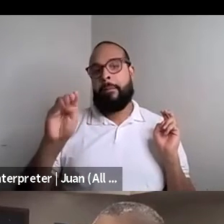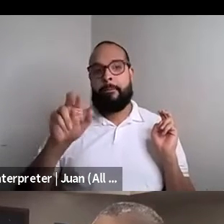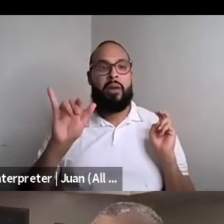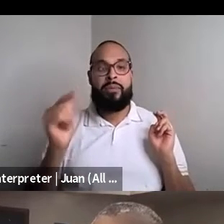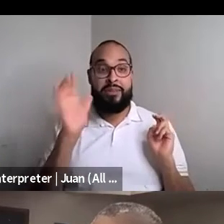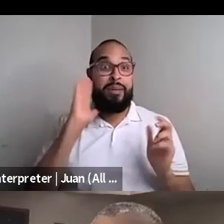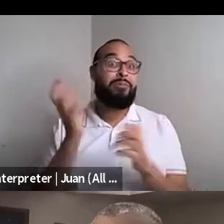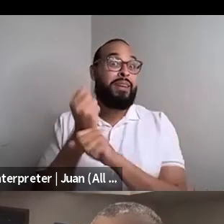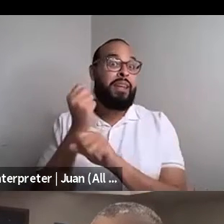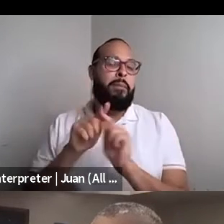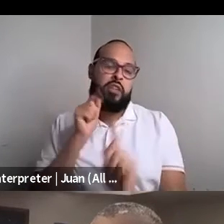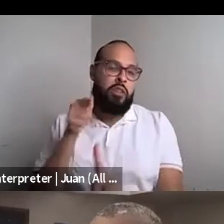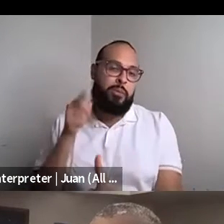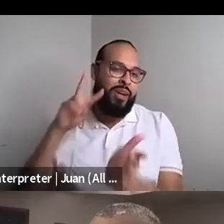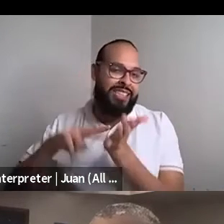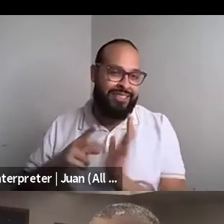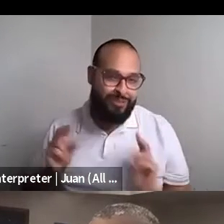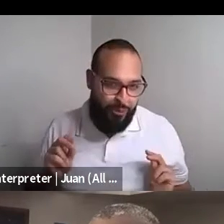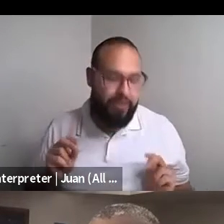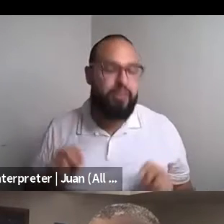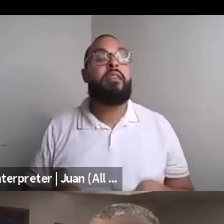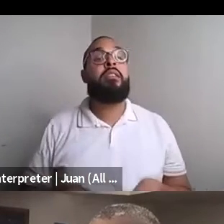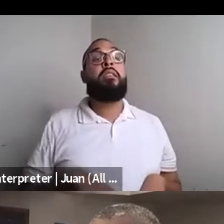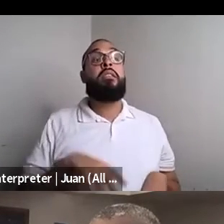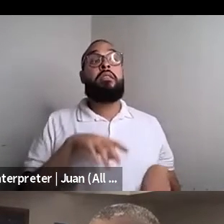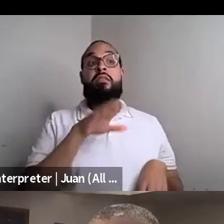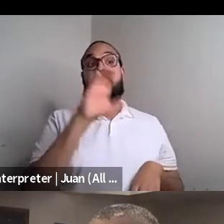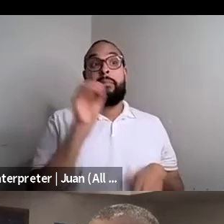Kenyon Farrow (he/him/his): And and the editor, I was working with was like a man who actually really